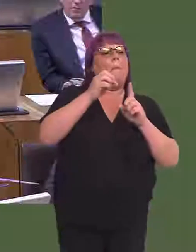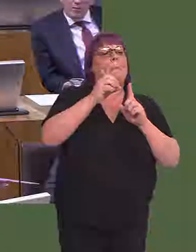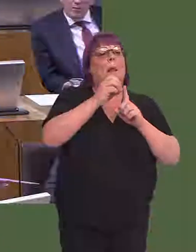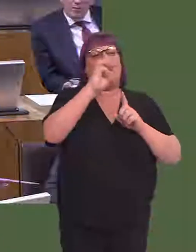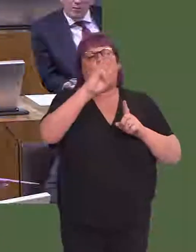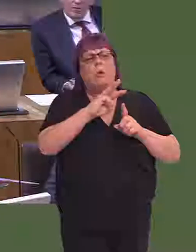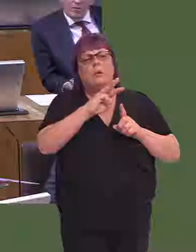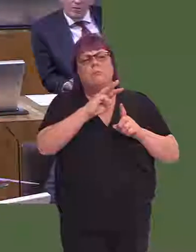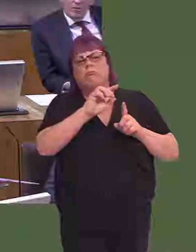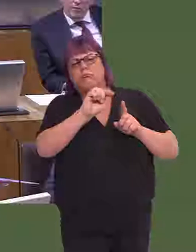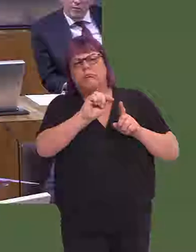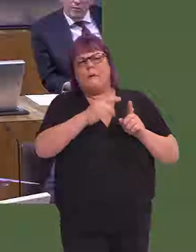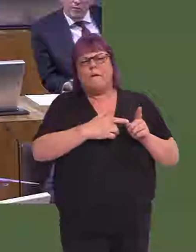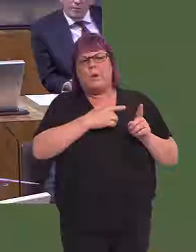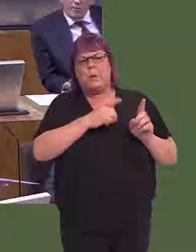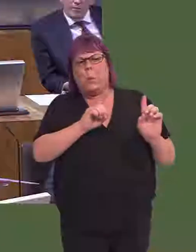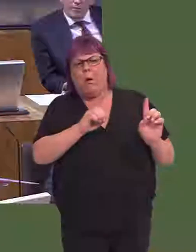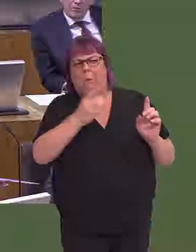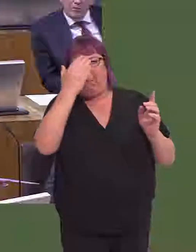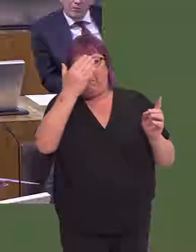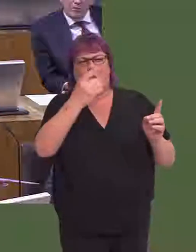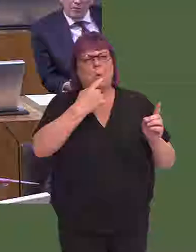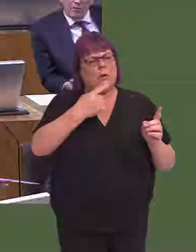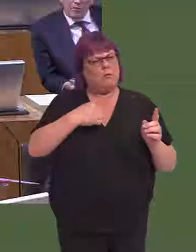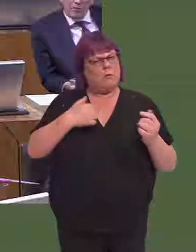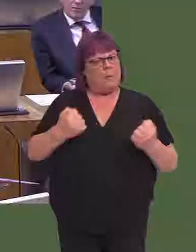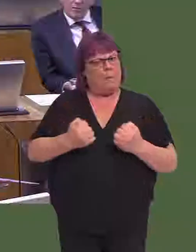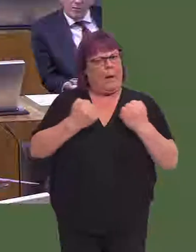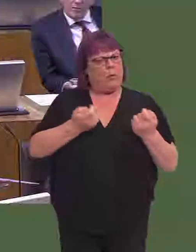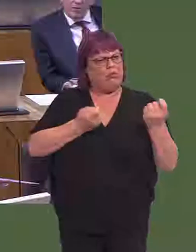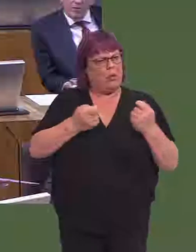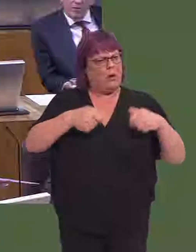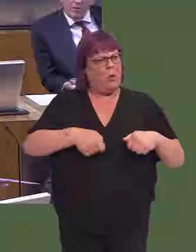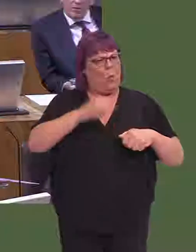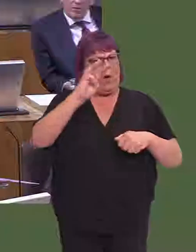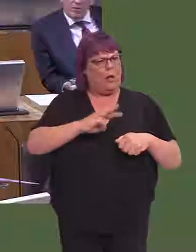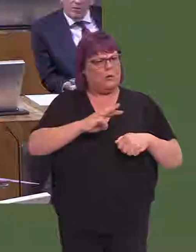of the leader of Plaid Cymru is when she says that, somehow, powers are being taken away from Wales.